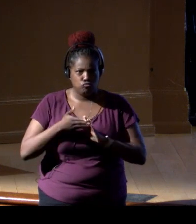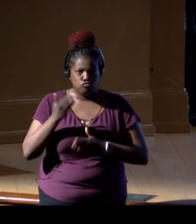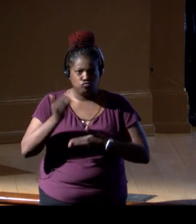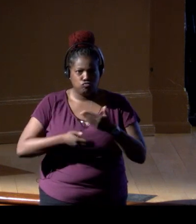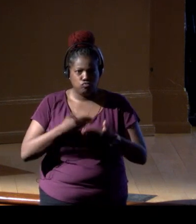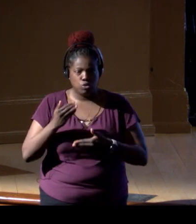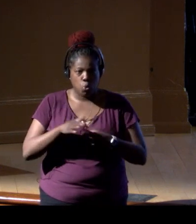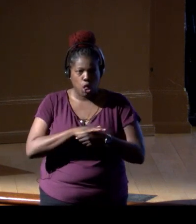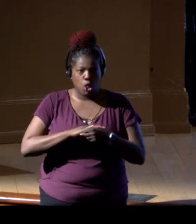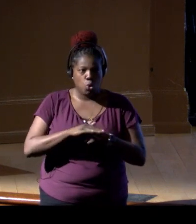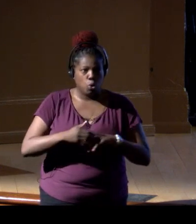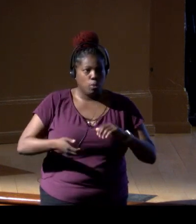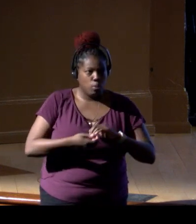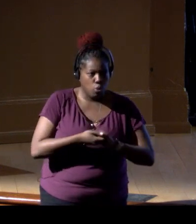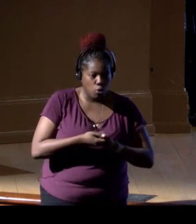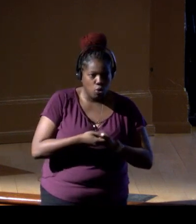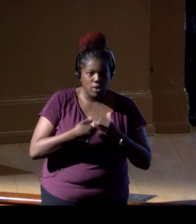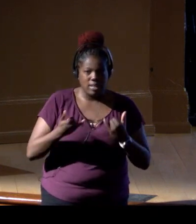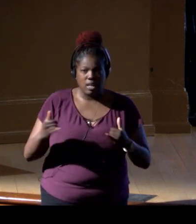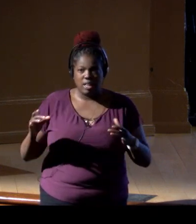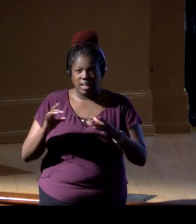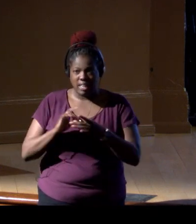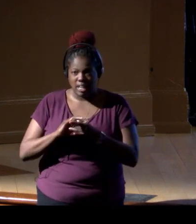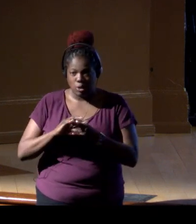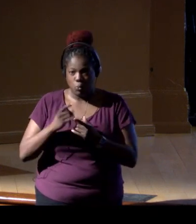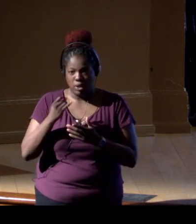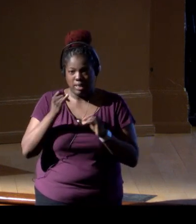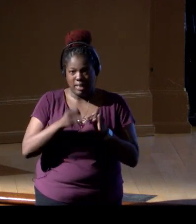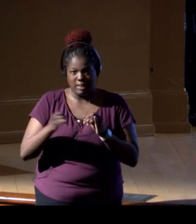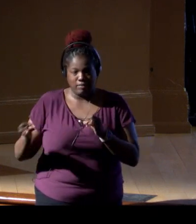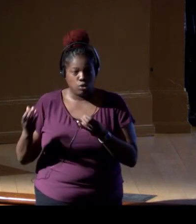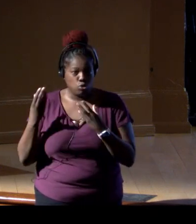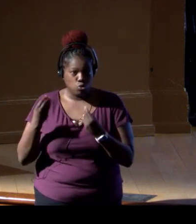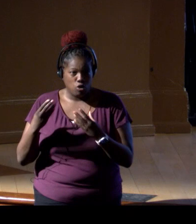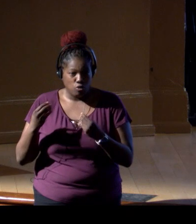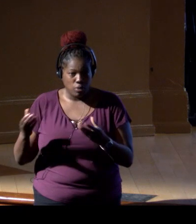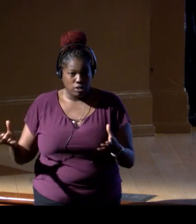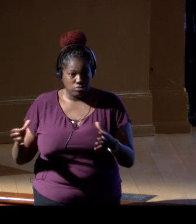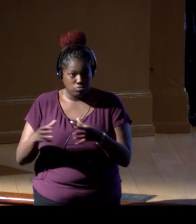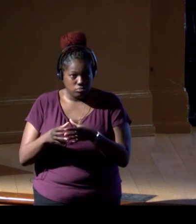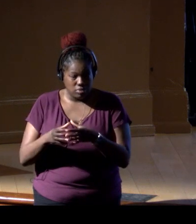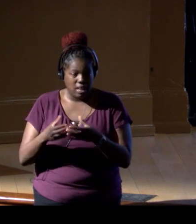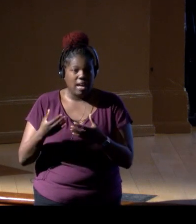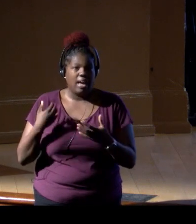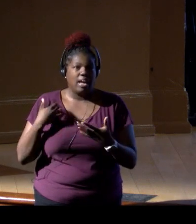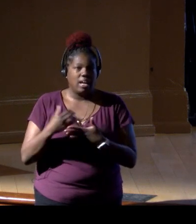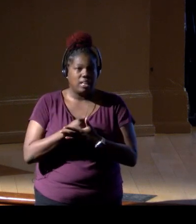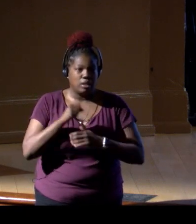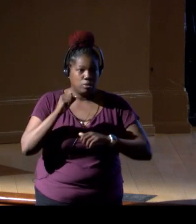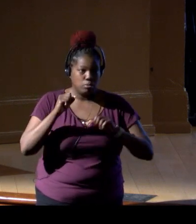in connecting what's now kind of siloed information, and creating processes and tools to improve detection.